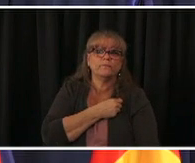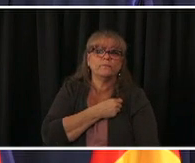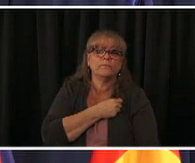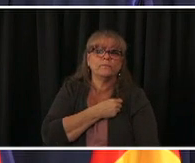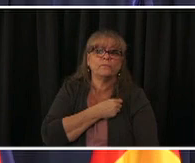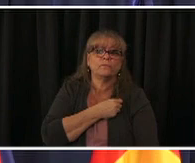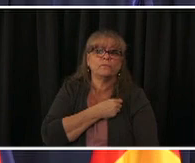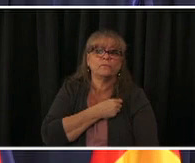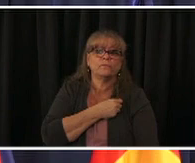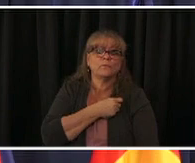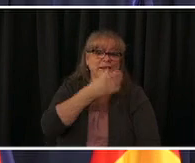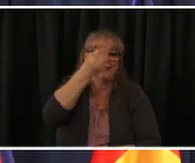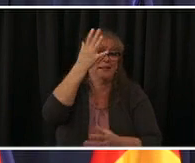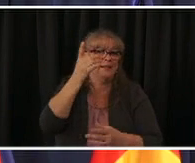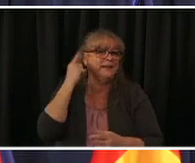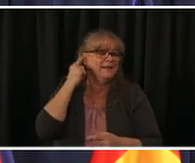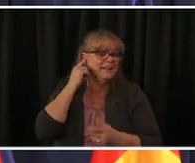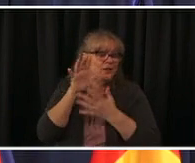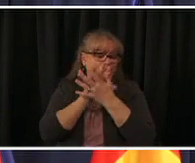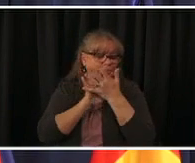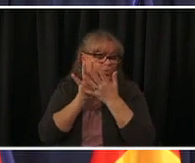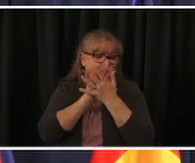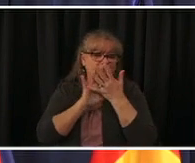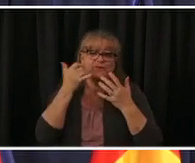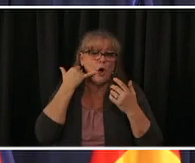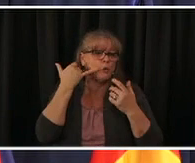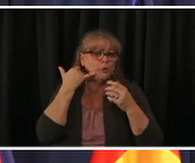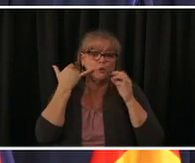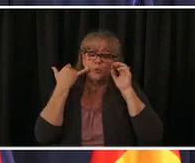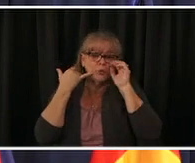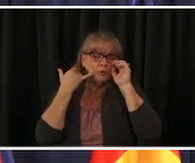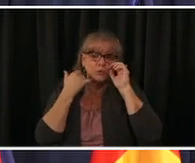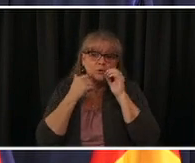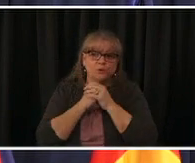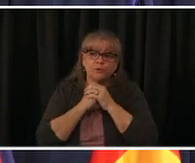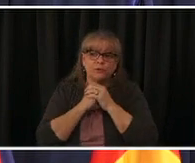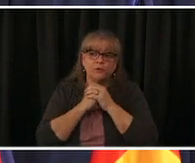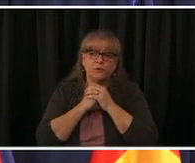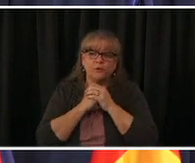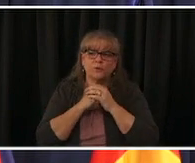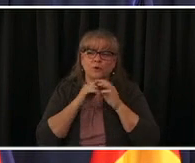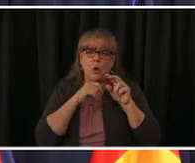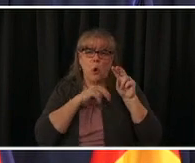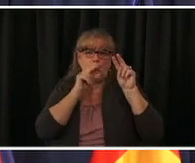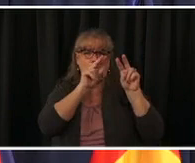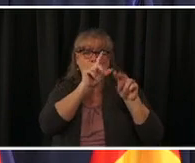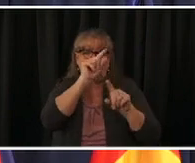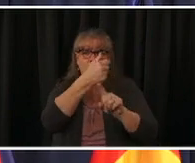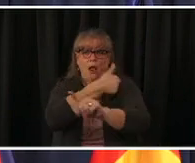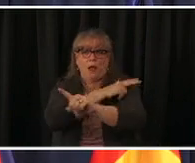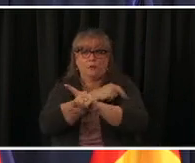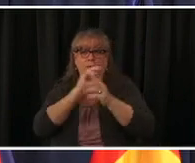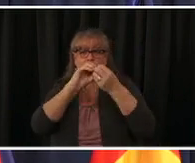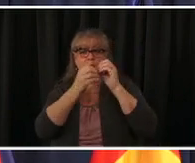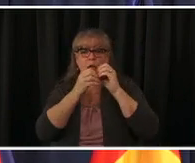given that um hospitalizations and cases aren't really going down anymore what do you expect to change in the next two weeks